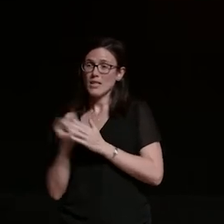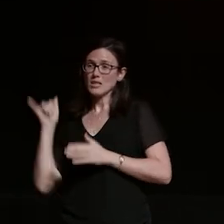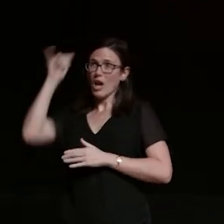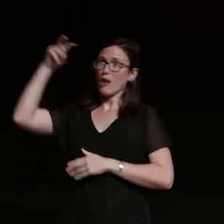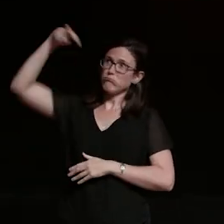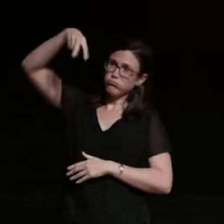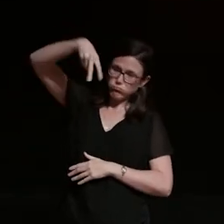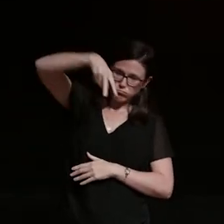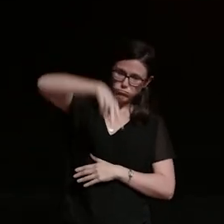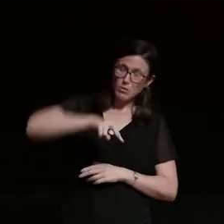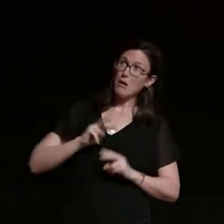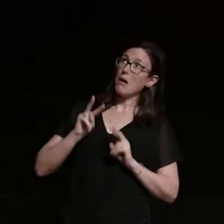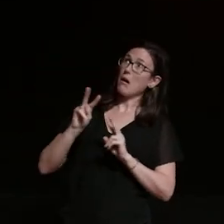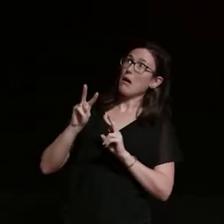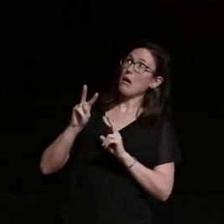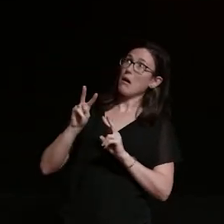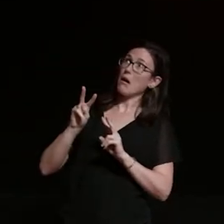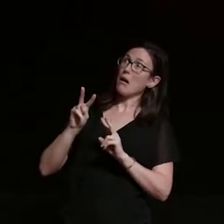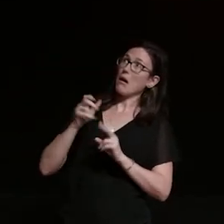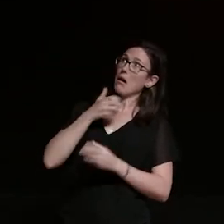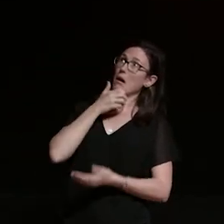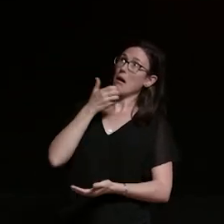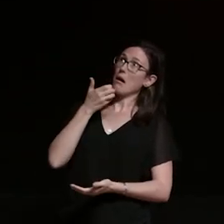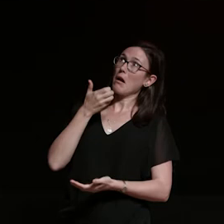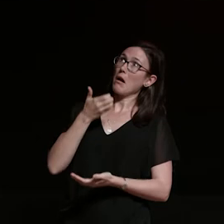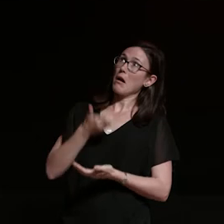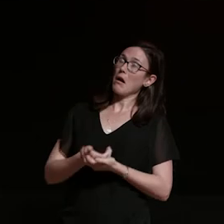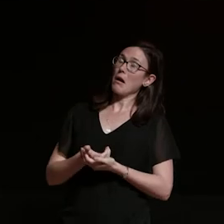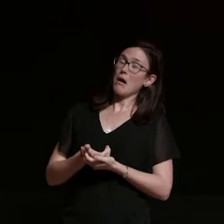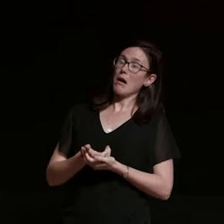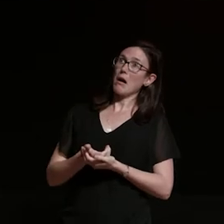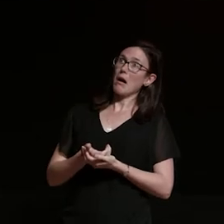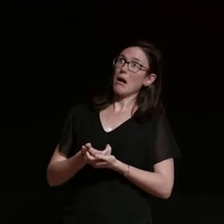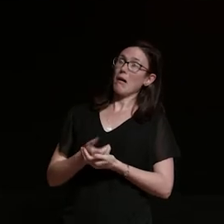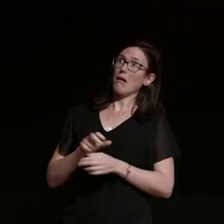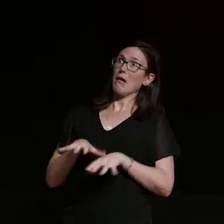from the ground less sort of reclining on the living room floor and more just holding on to